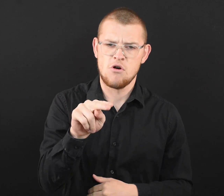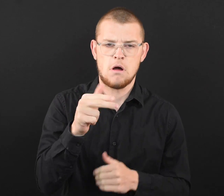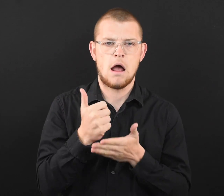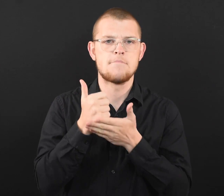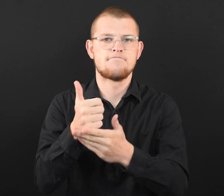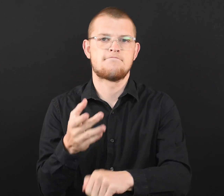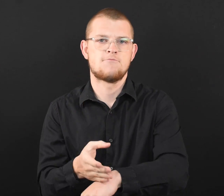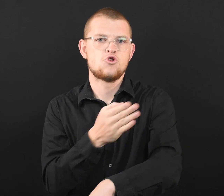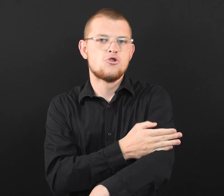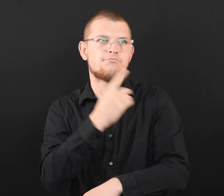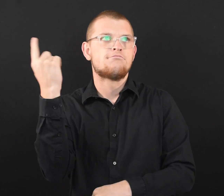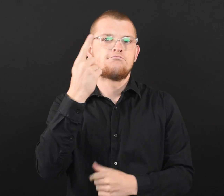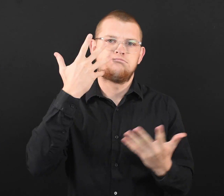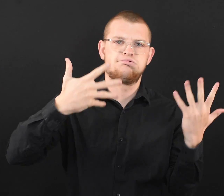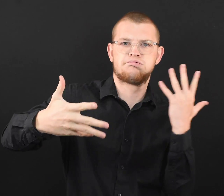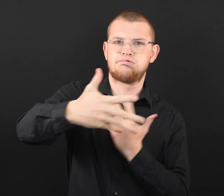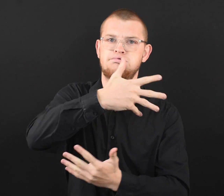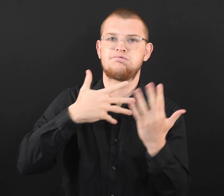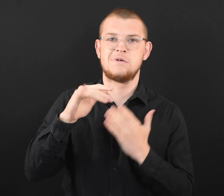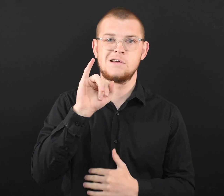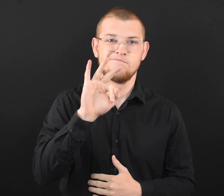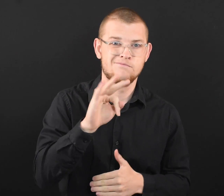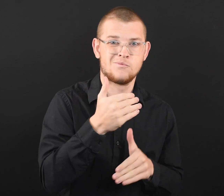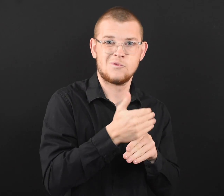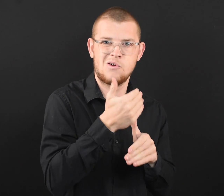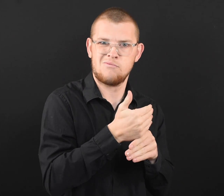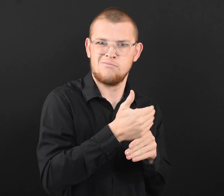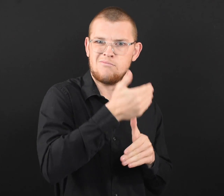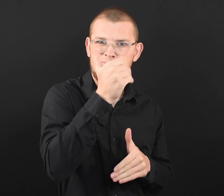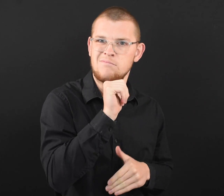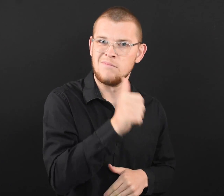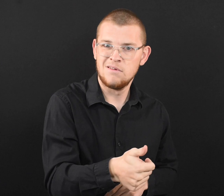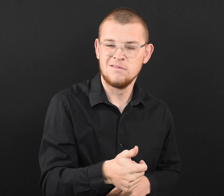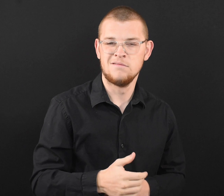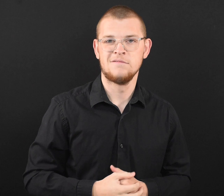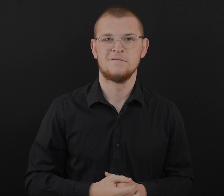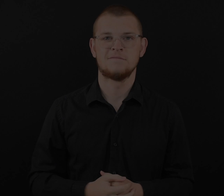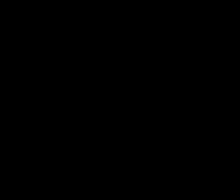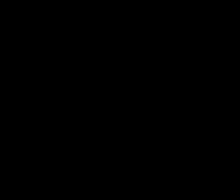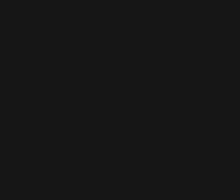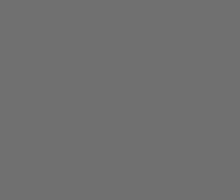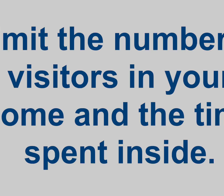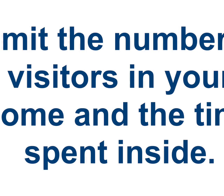● Use ceiling fans to help improve air flow in the home whether or not windows are open.